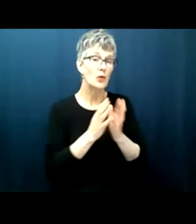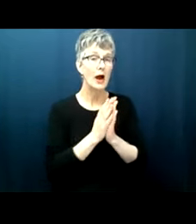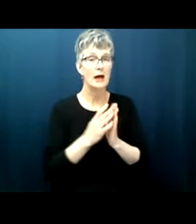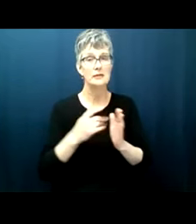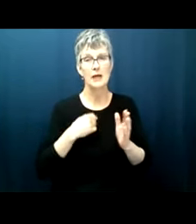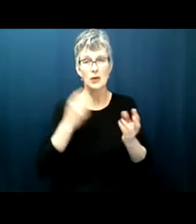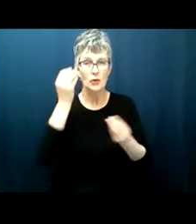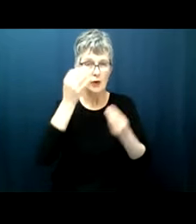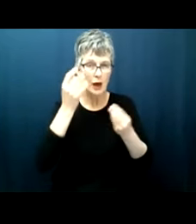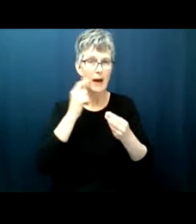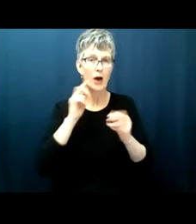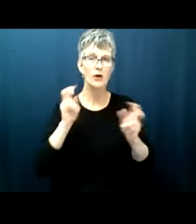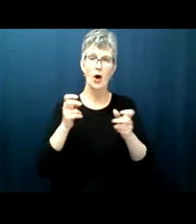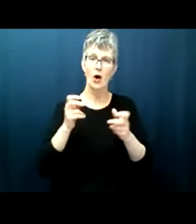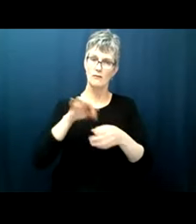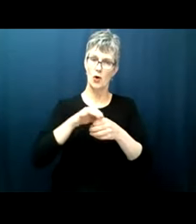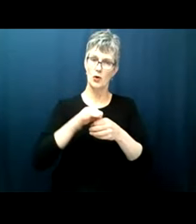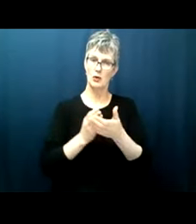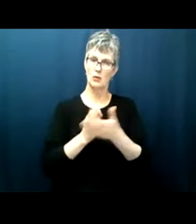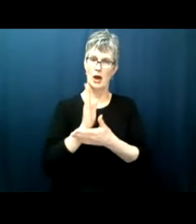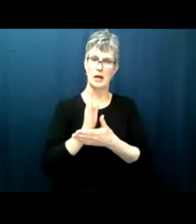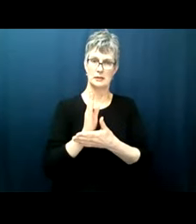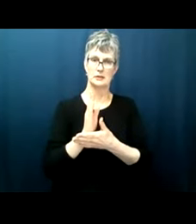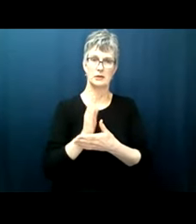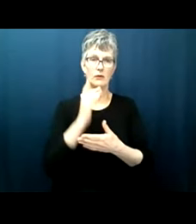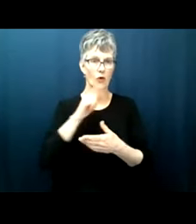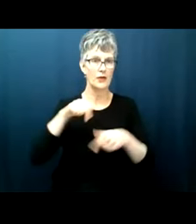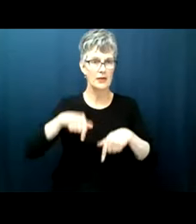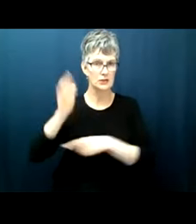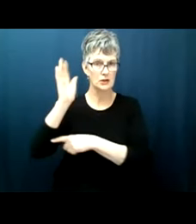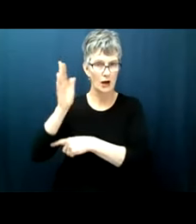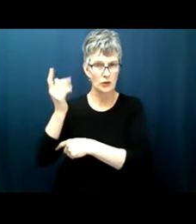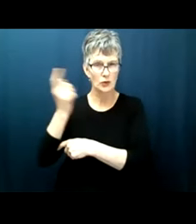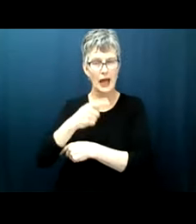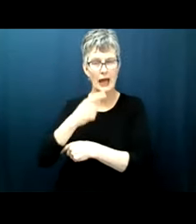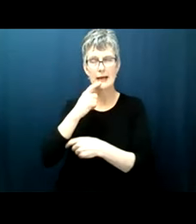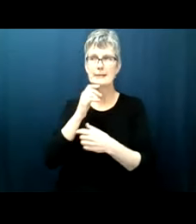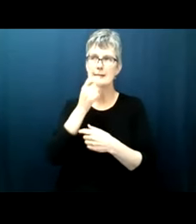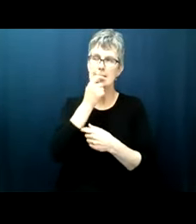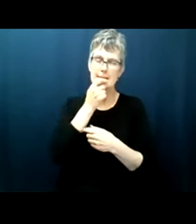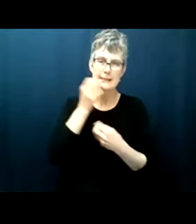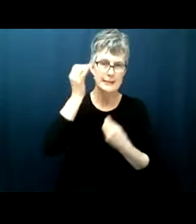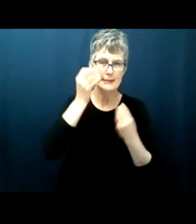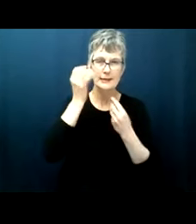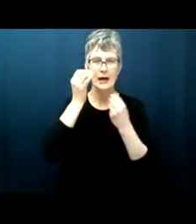today's talk i've had one quote reverberating in my head um and it's from an article that i often